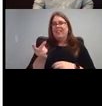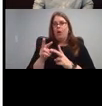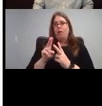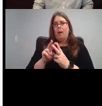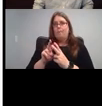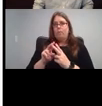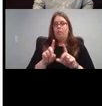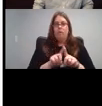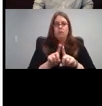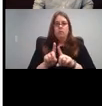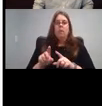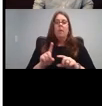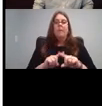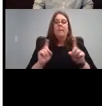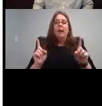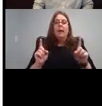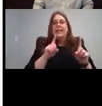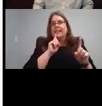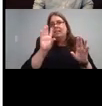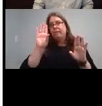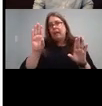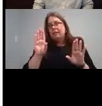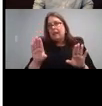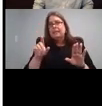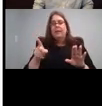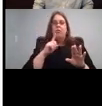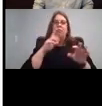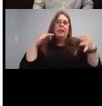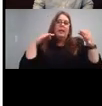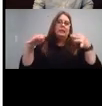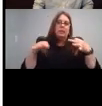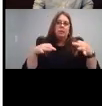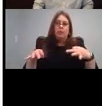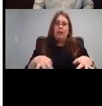fantastic because they explain why short frequent activities